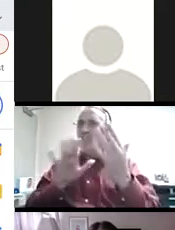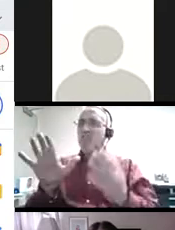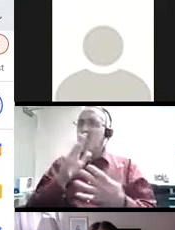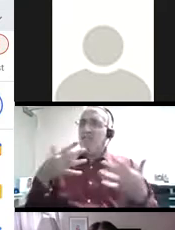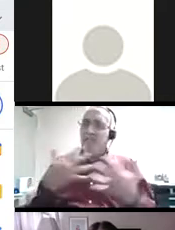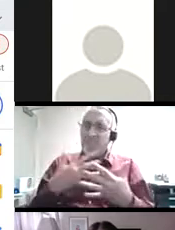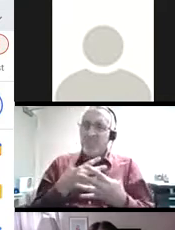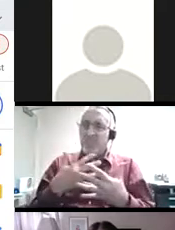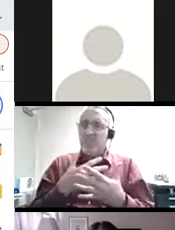As Babur notes, to face fears and failures out loud with each others trains participants